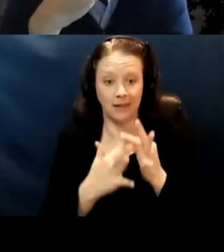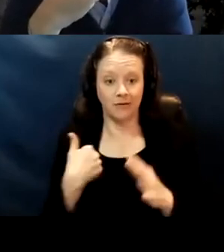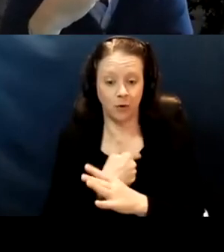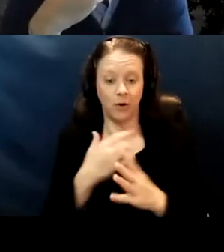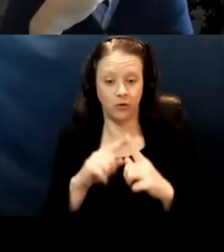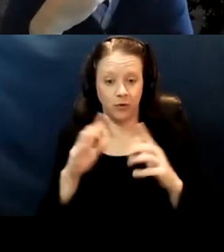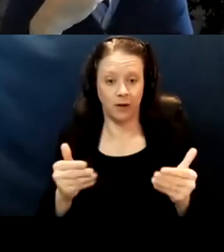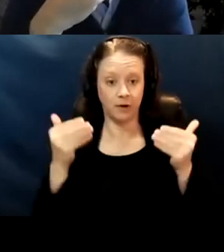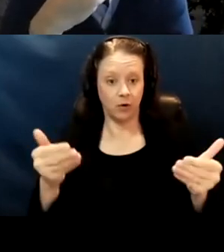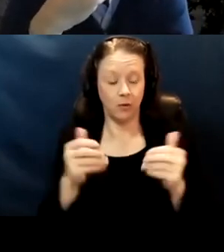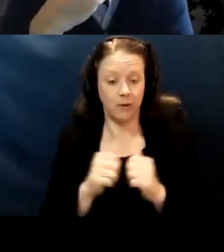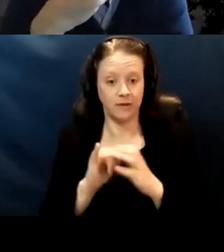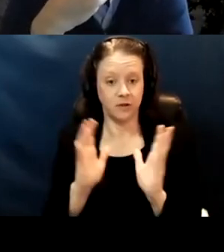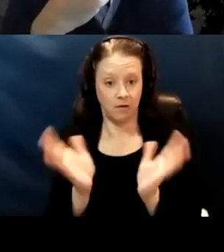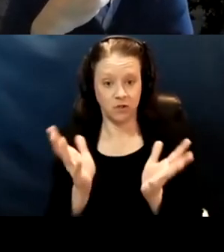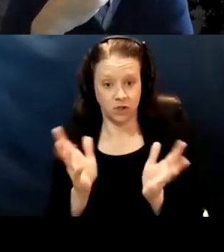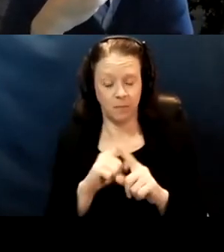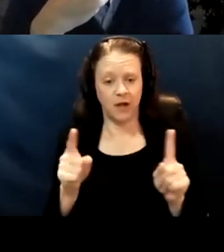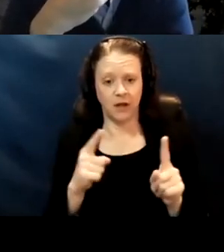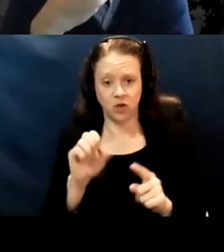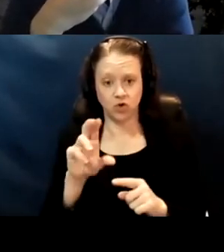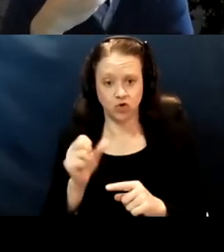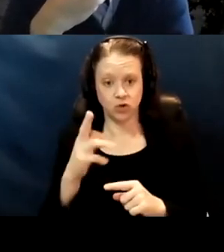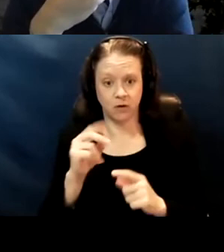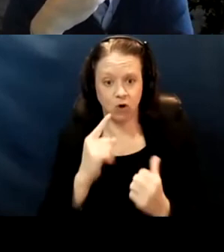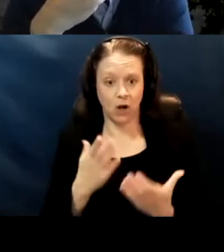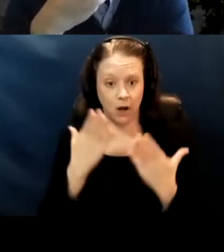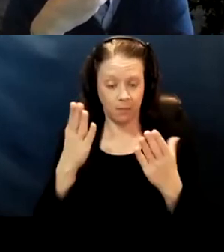on this conversation, Susan had brought up in the chat.